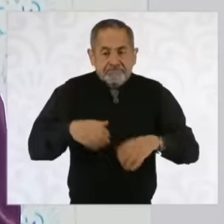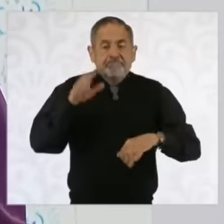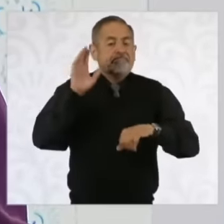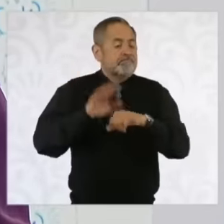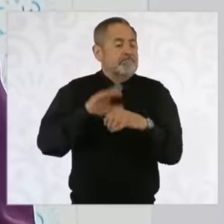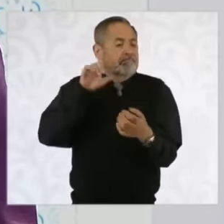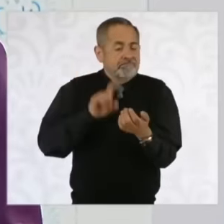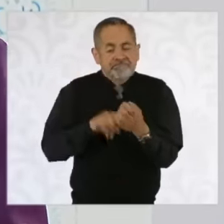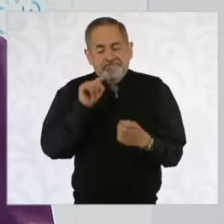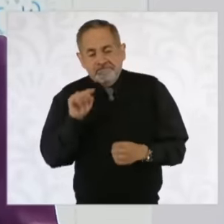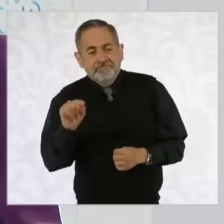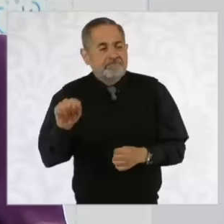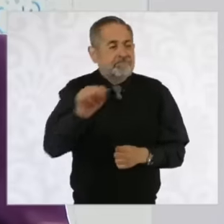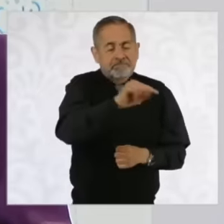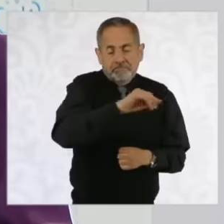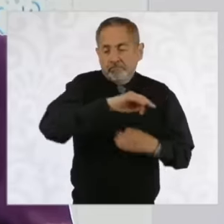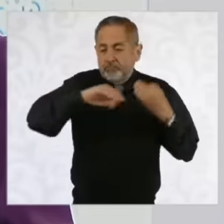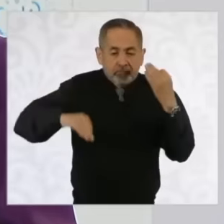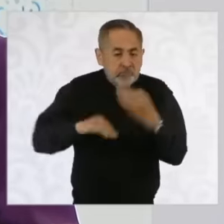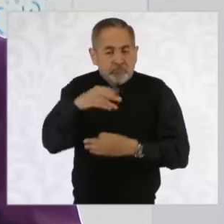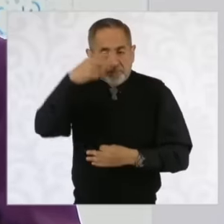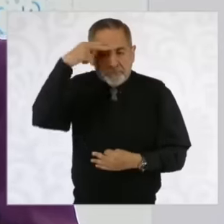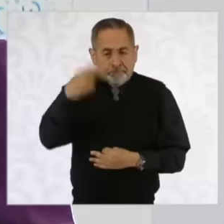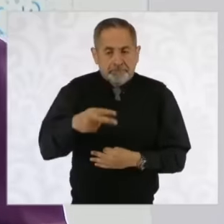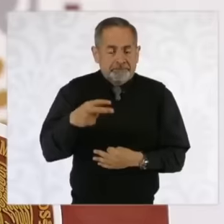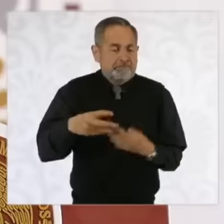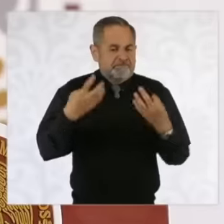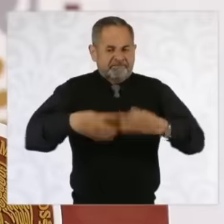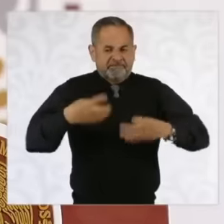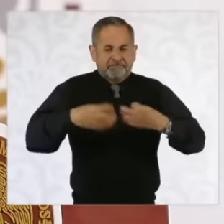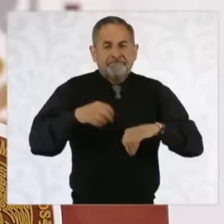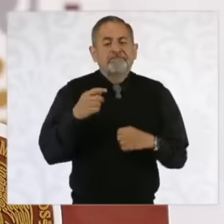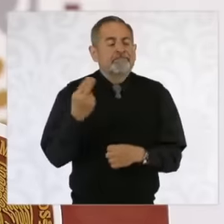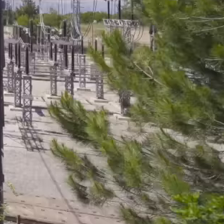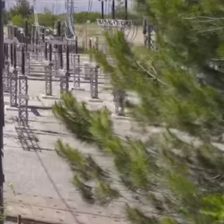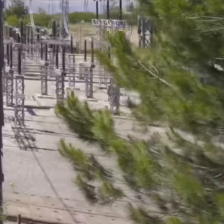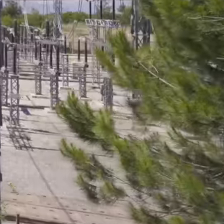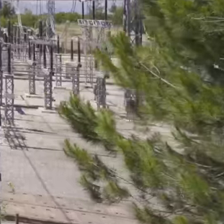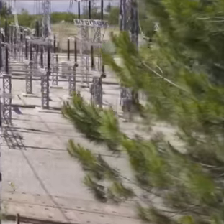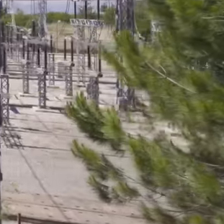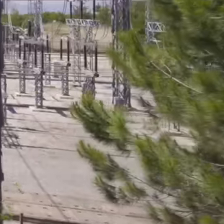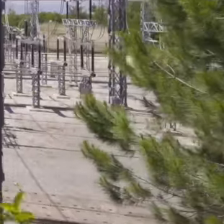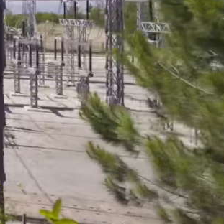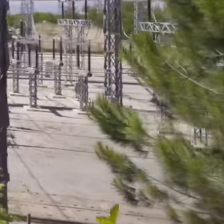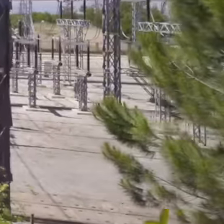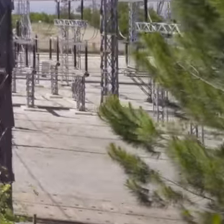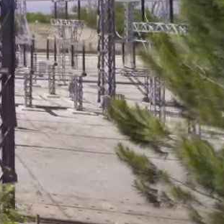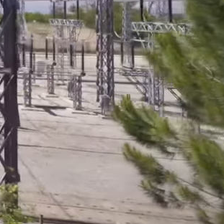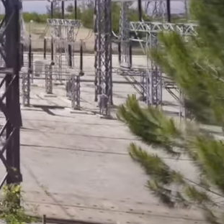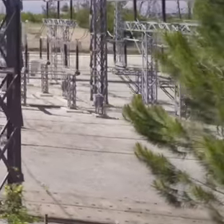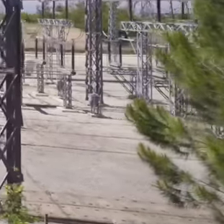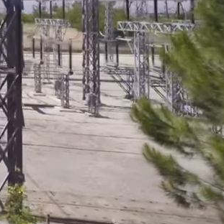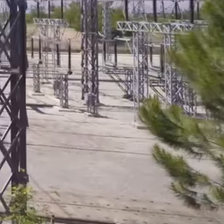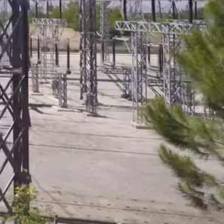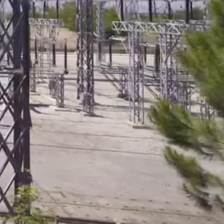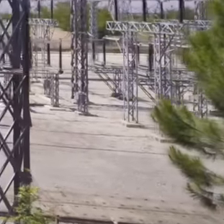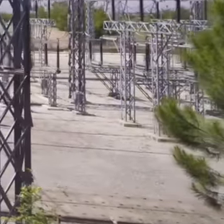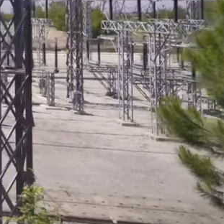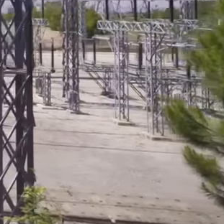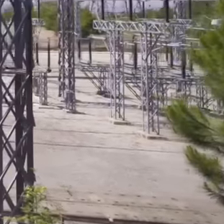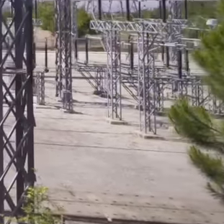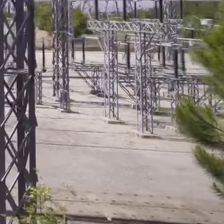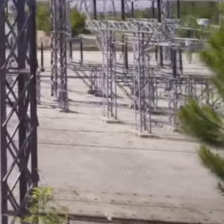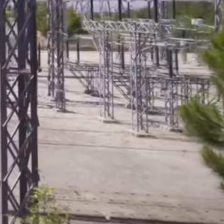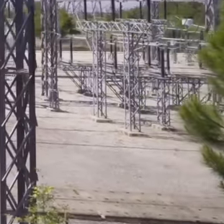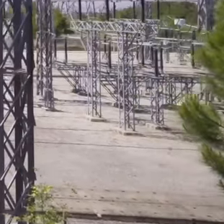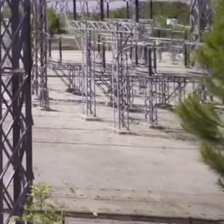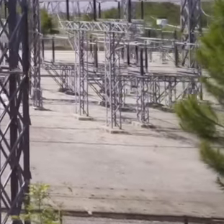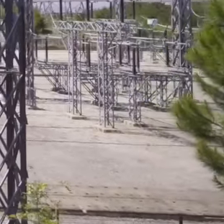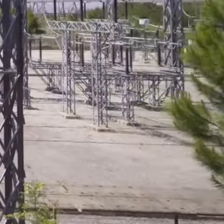all of them. If all Mexicans, well, they have access to electricity. By the way, in a few days